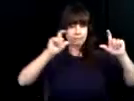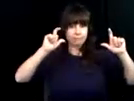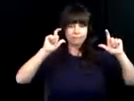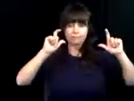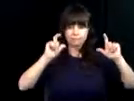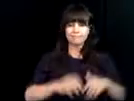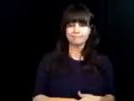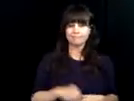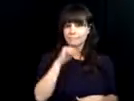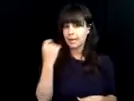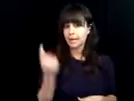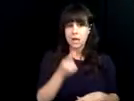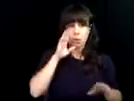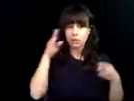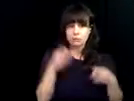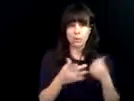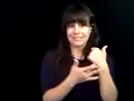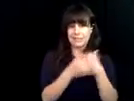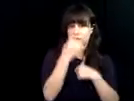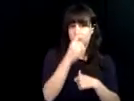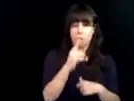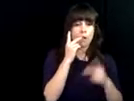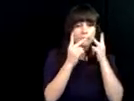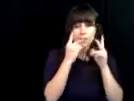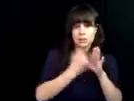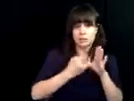s, now known as video magnifiers